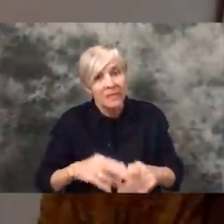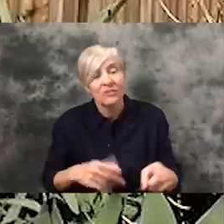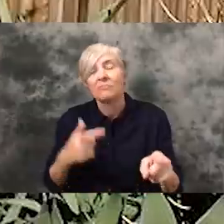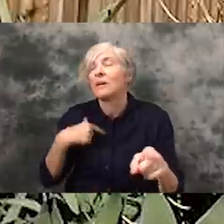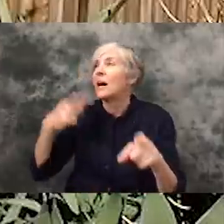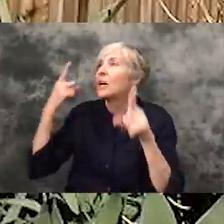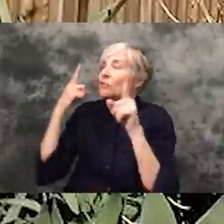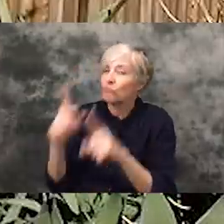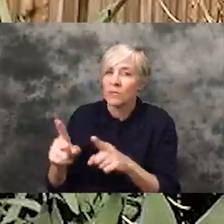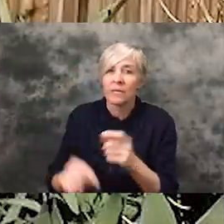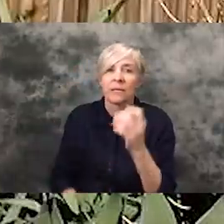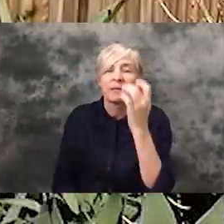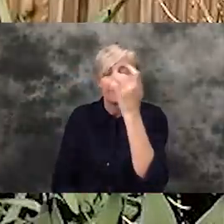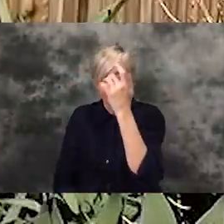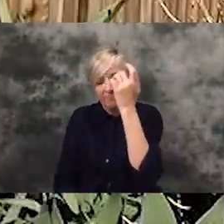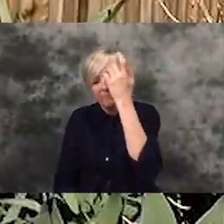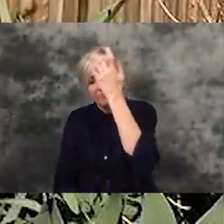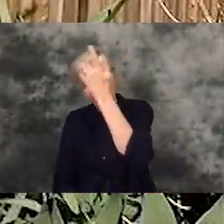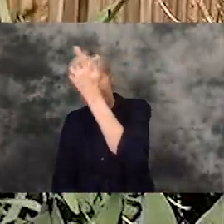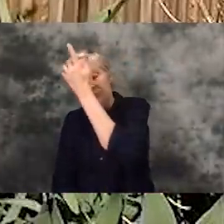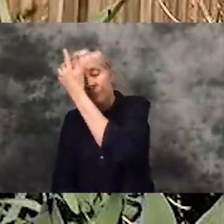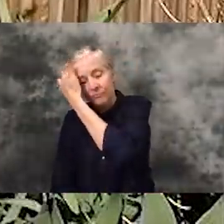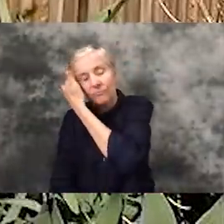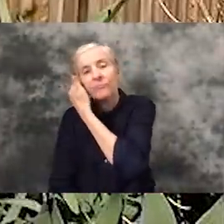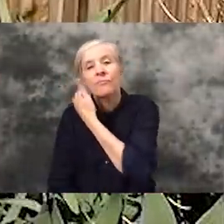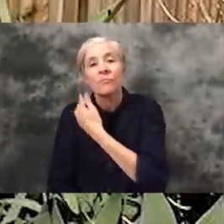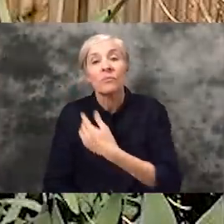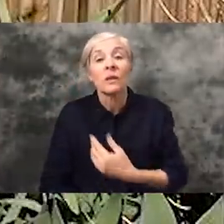No I totally agree and I think that you know looking